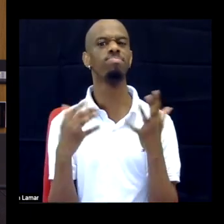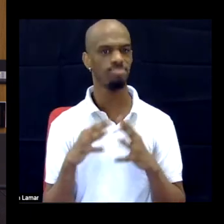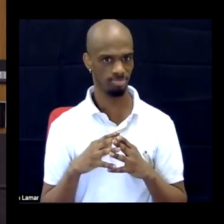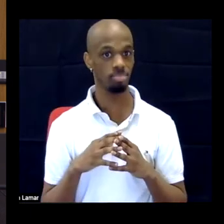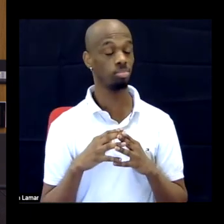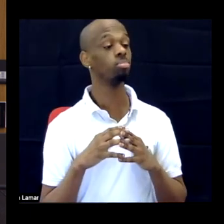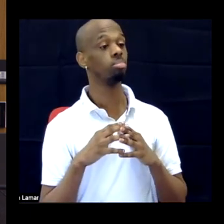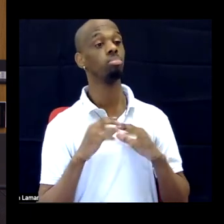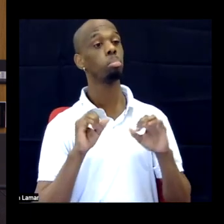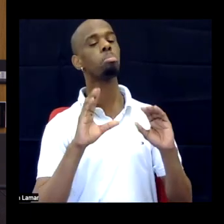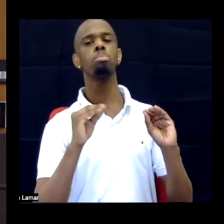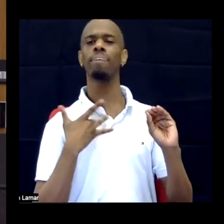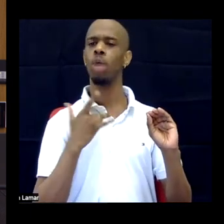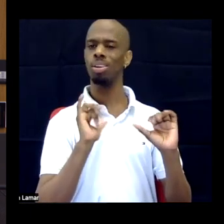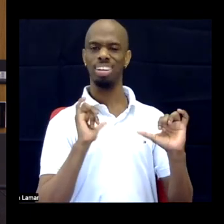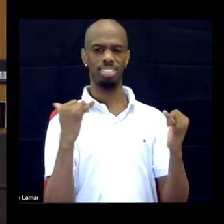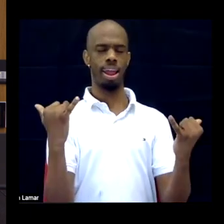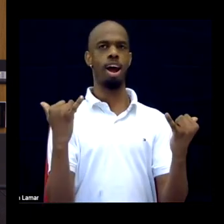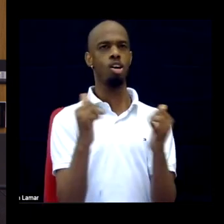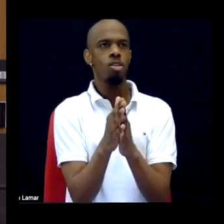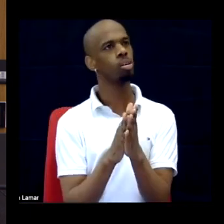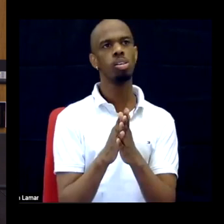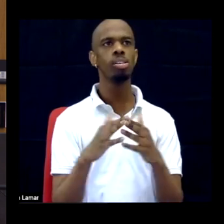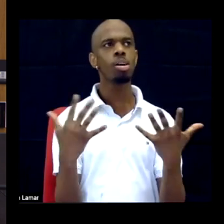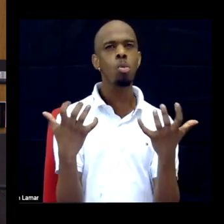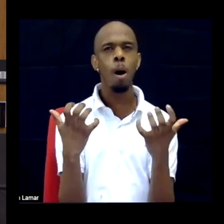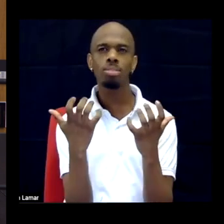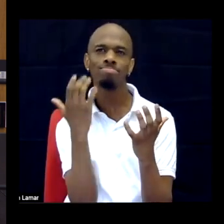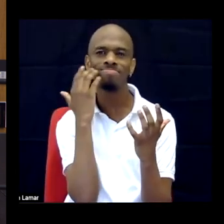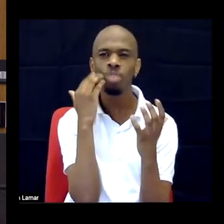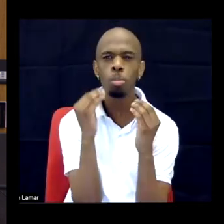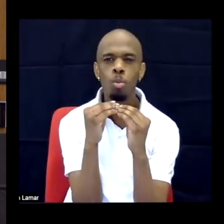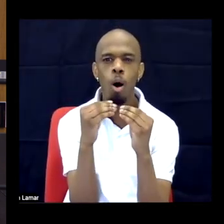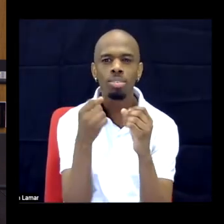This is the selection, but I feel like you've opened the door and I want to frame the question